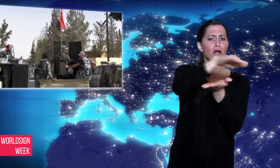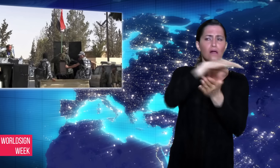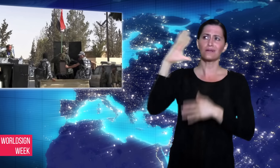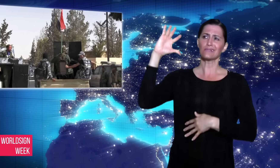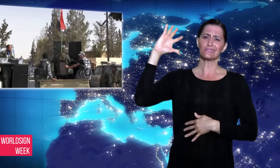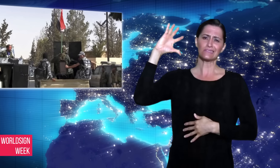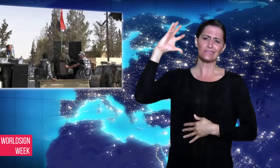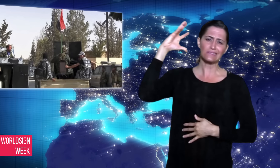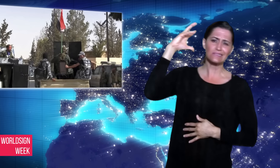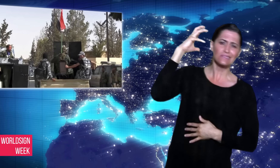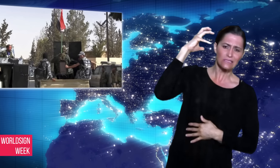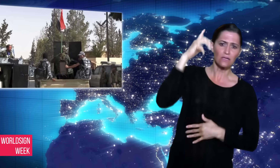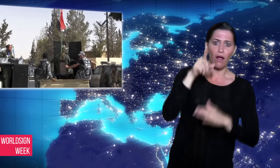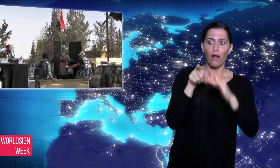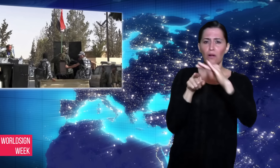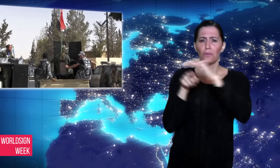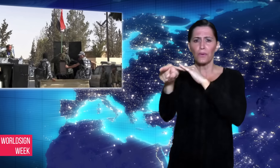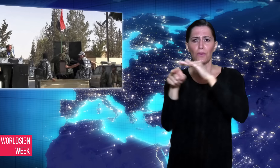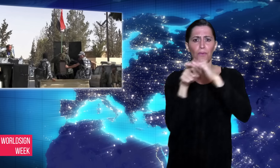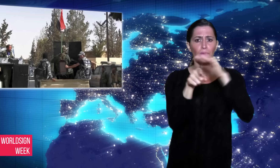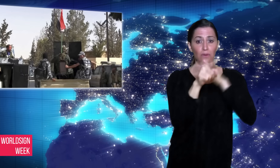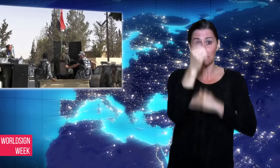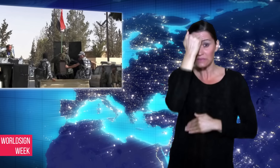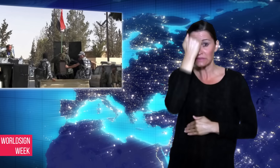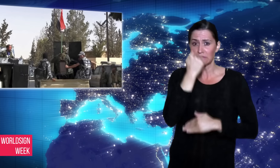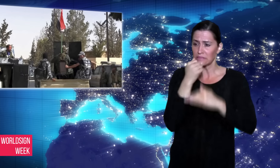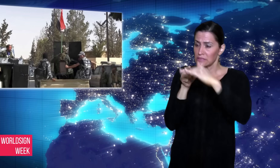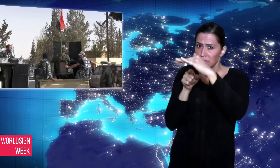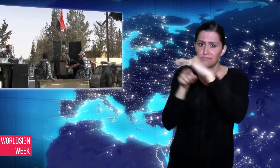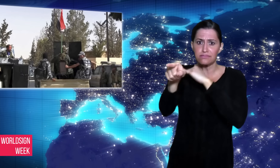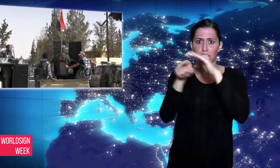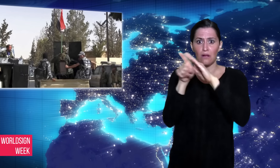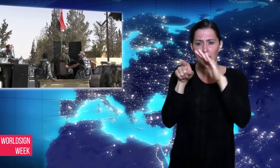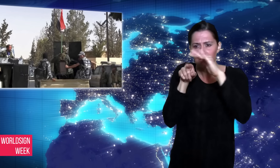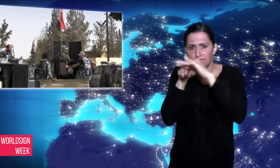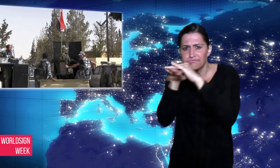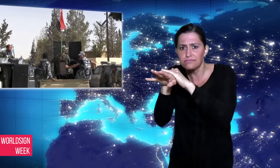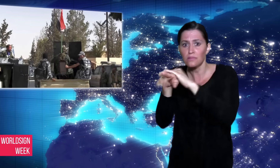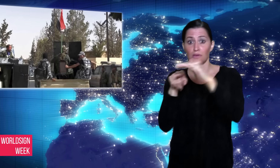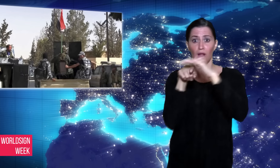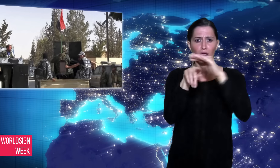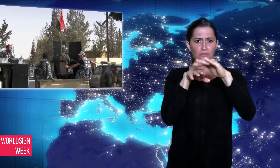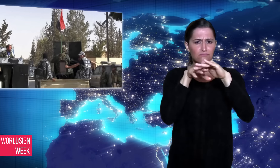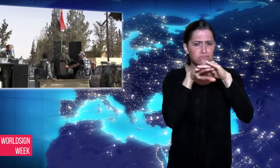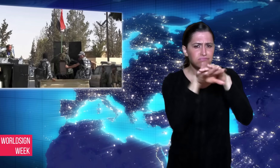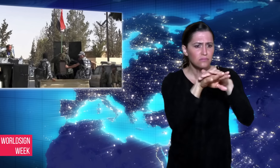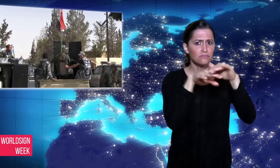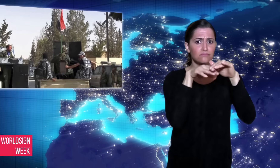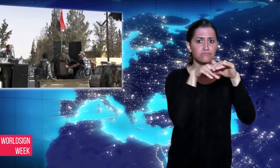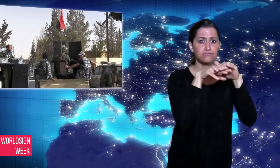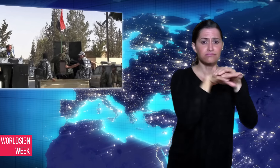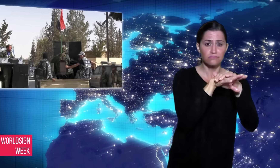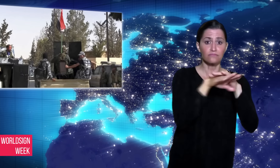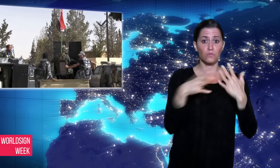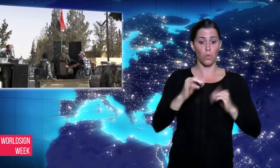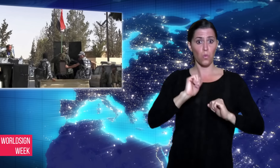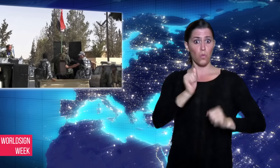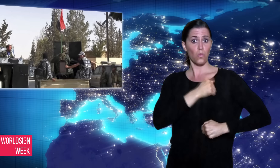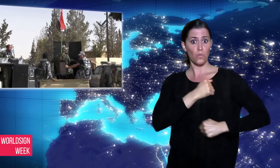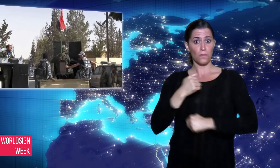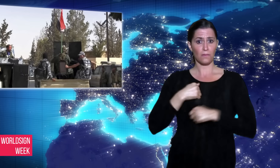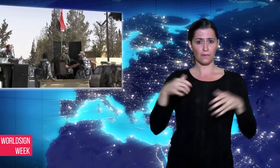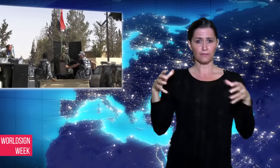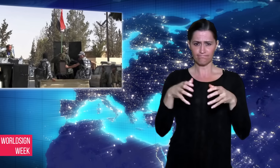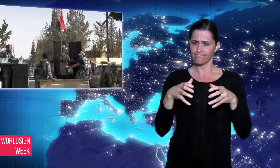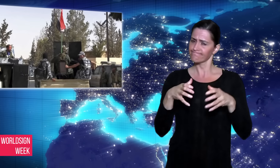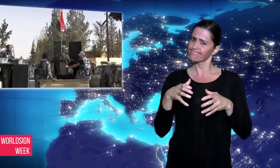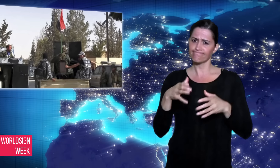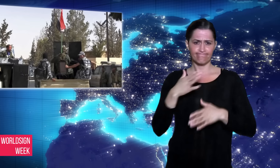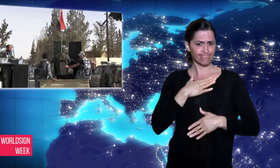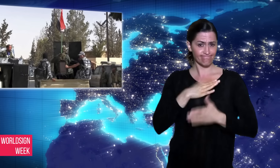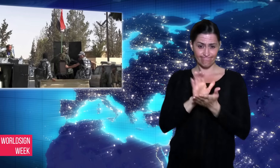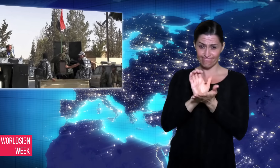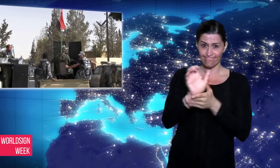pro-Syrian media journalist “[broke]